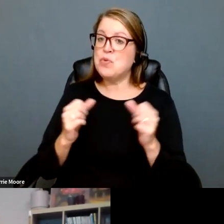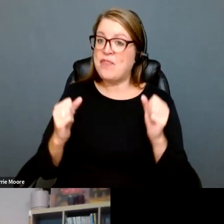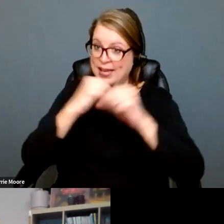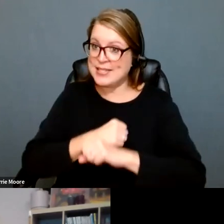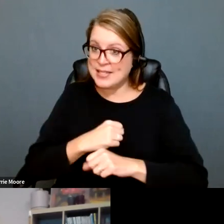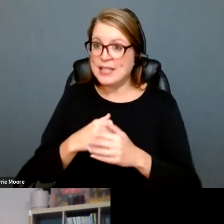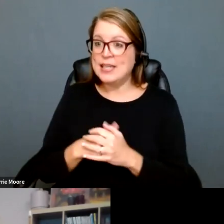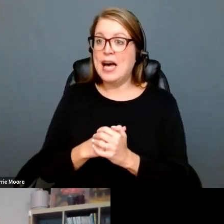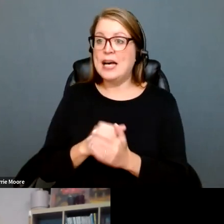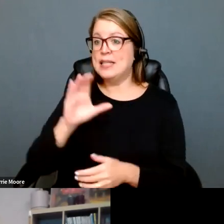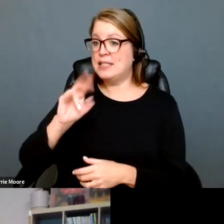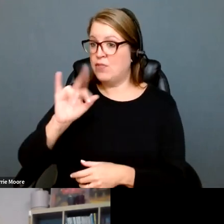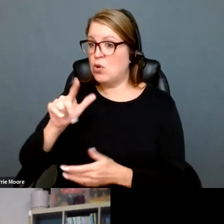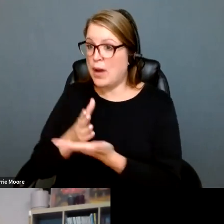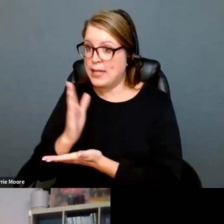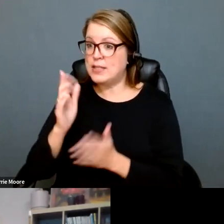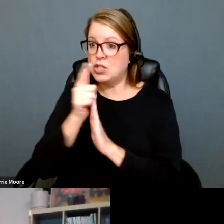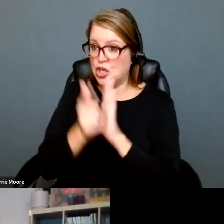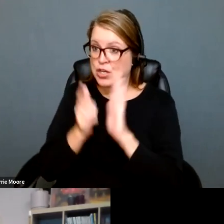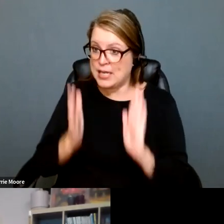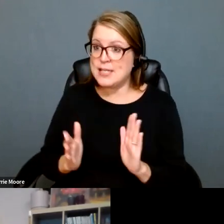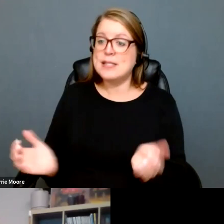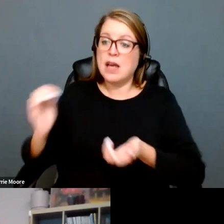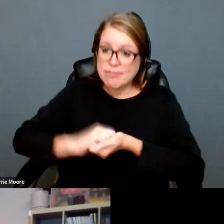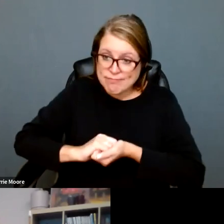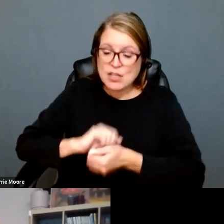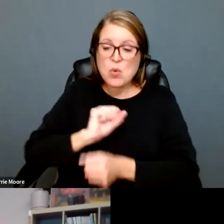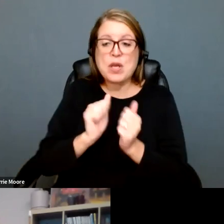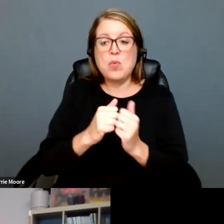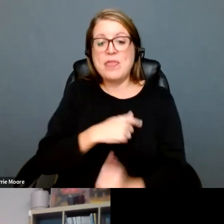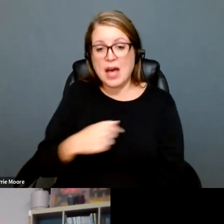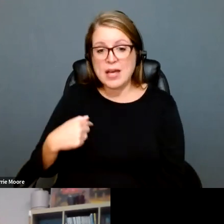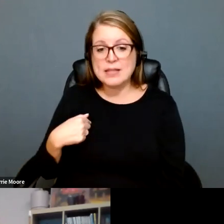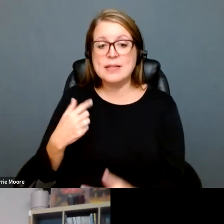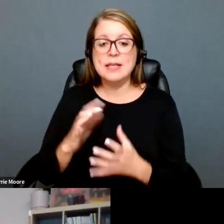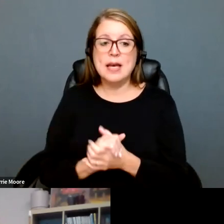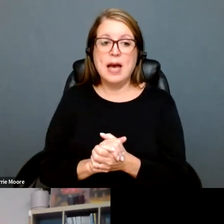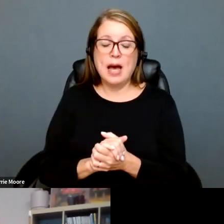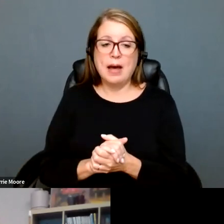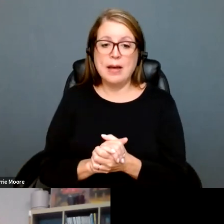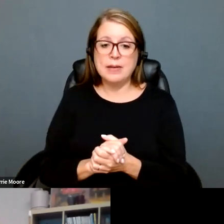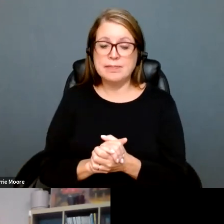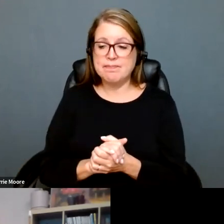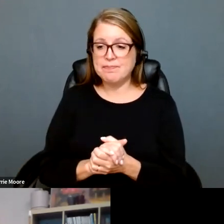in this country than now, so you know, continuing to support the